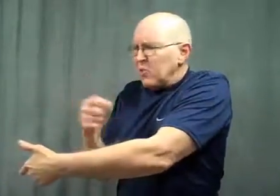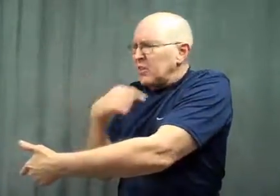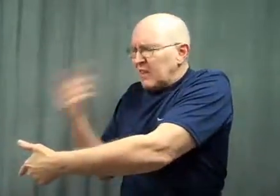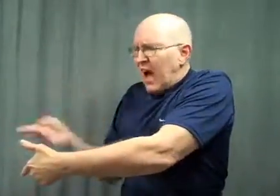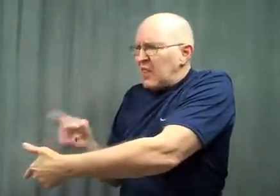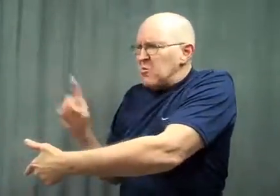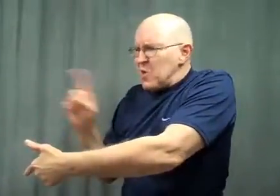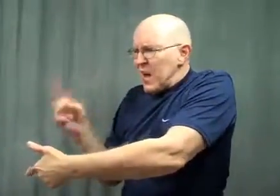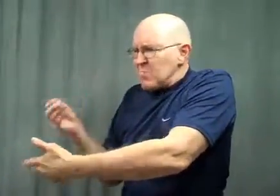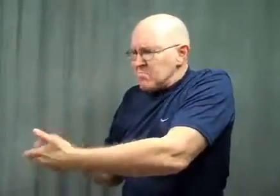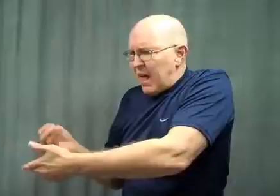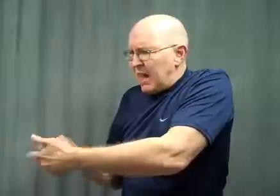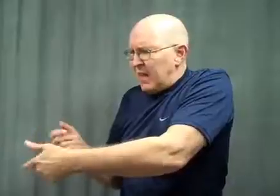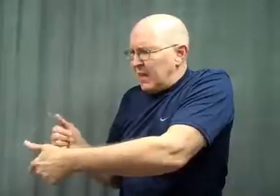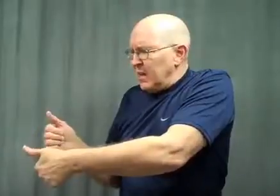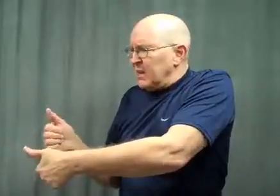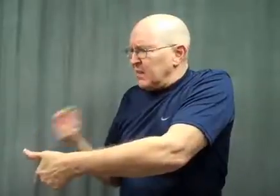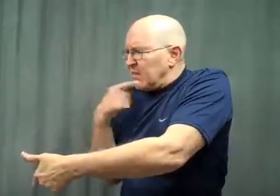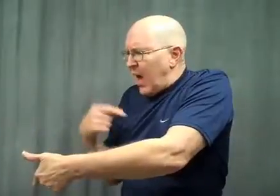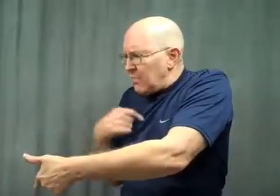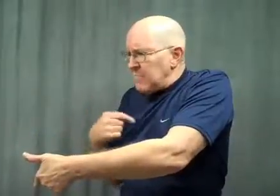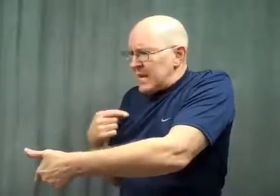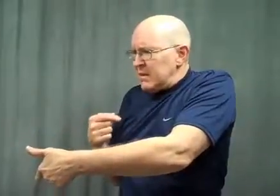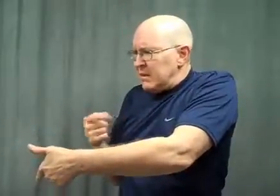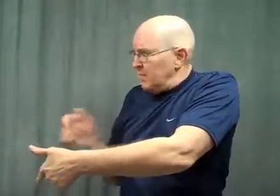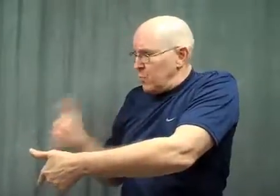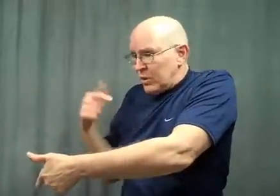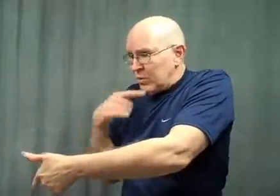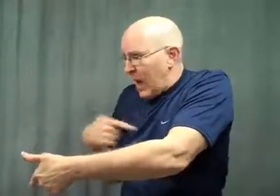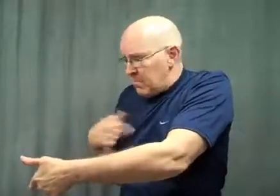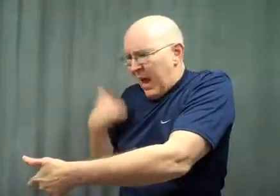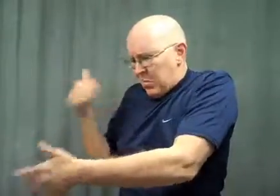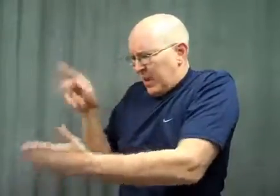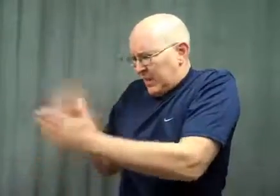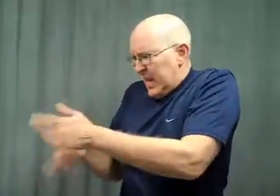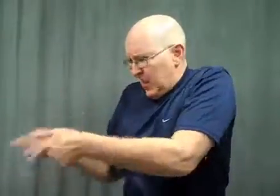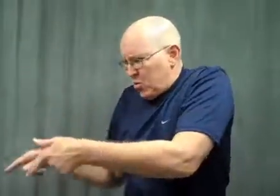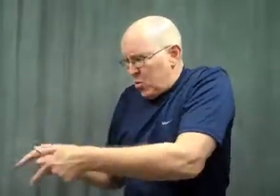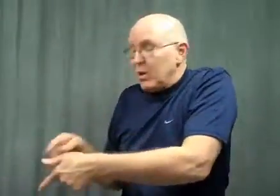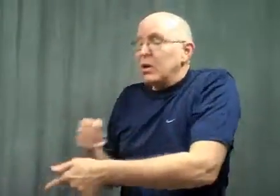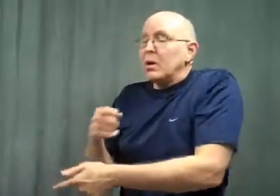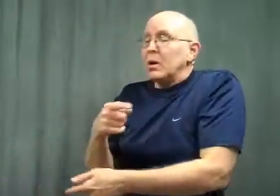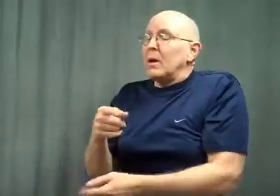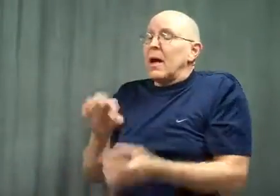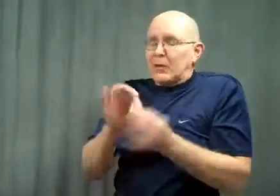“Tell him, ‘where’s the money??? Tell me, if you won’t tell me, I’ll kill you!’”